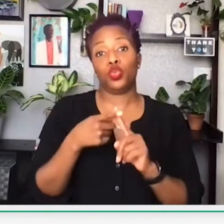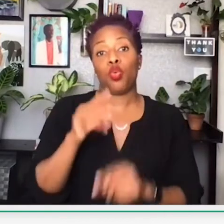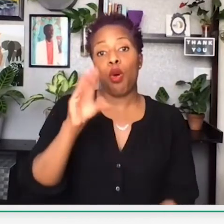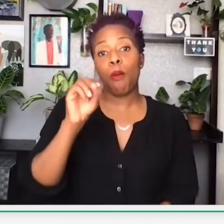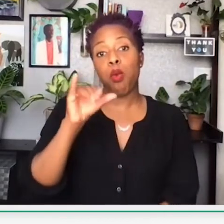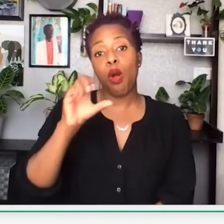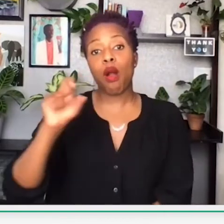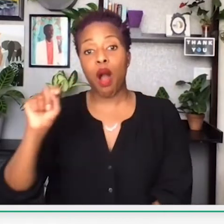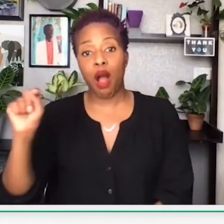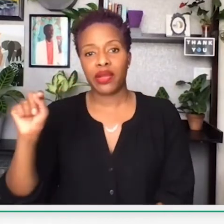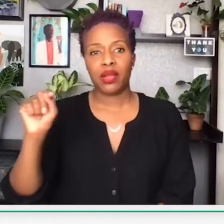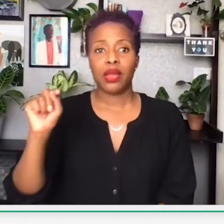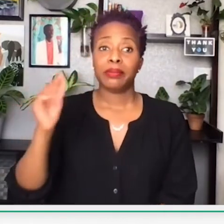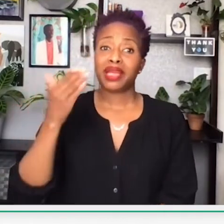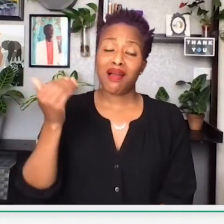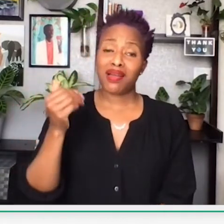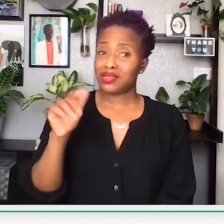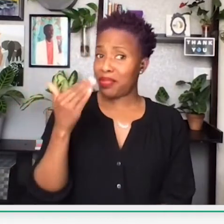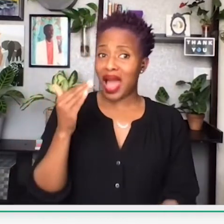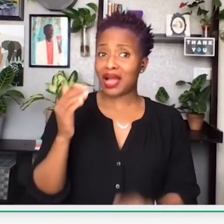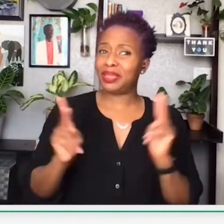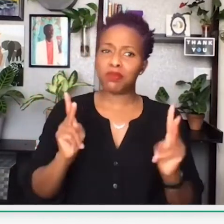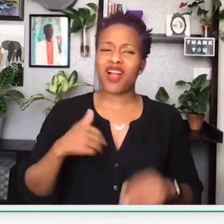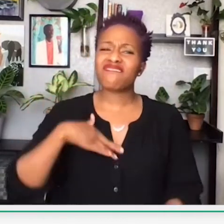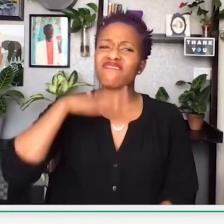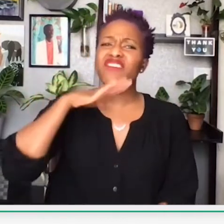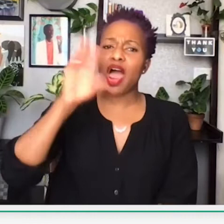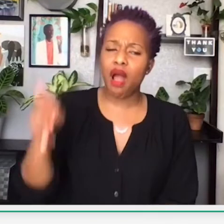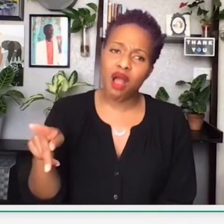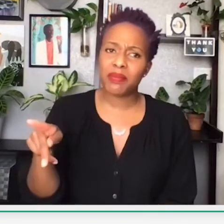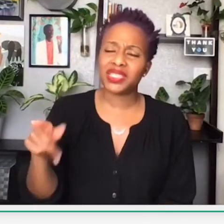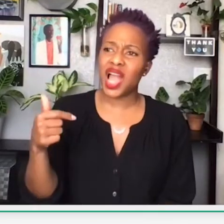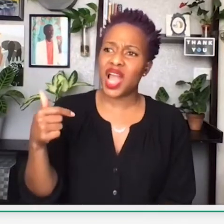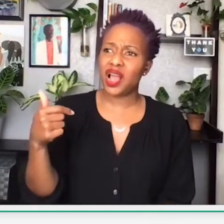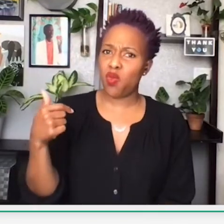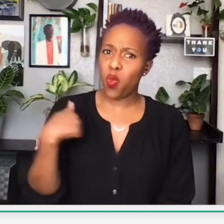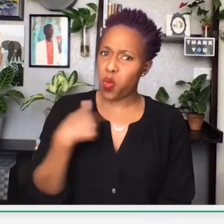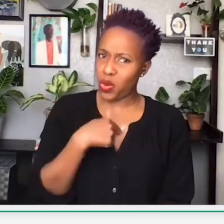which then led to the boycott, the Montgomery Bus Boycott,